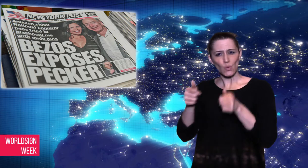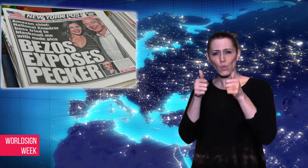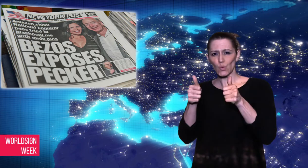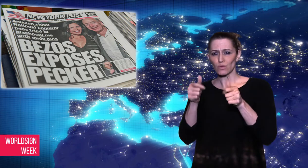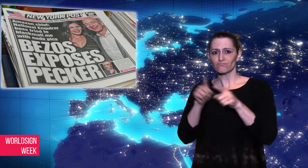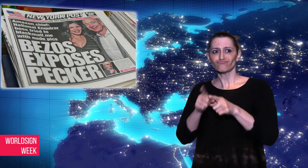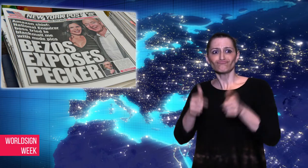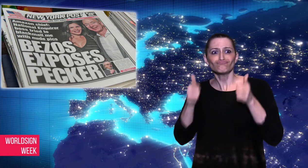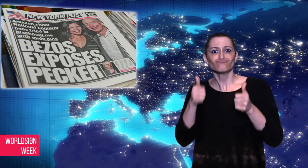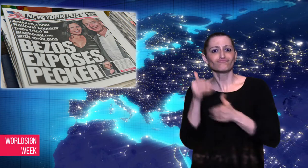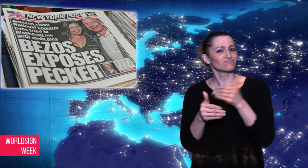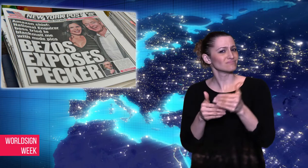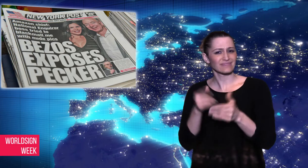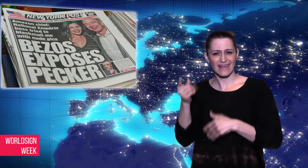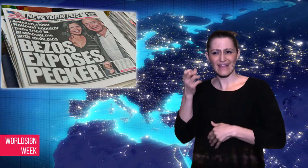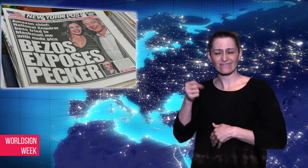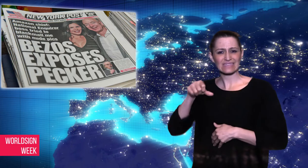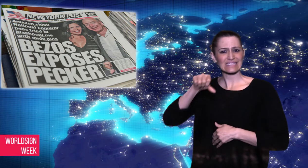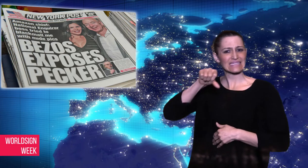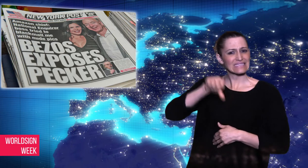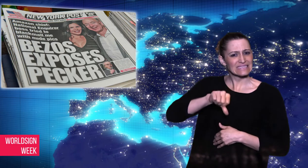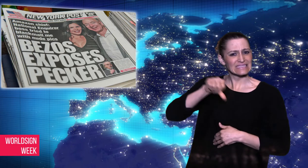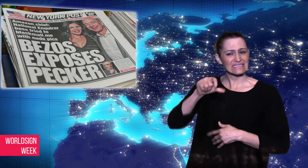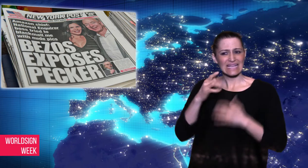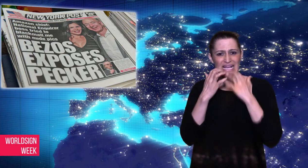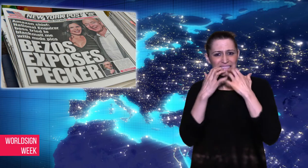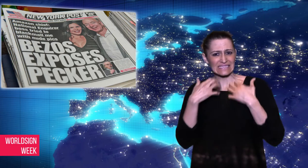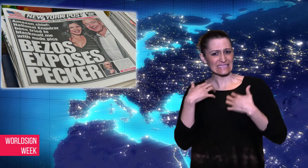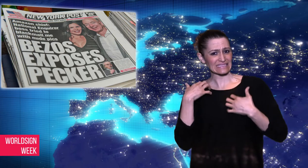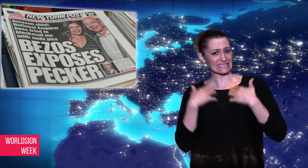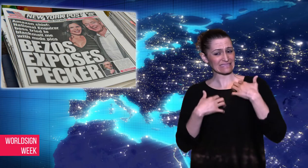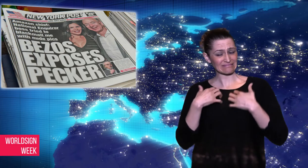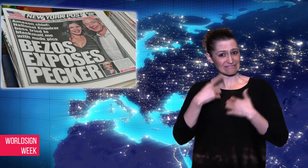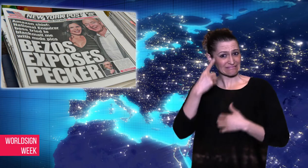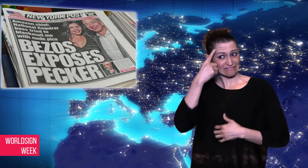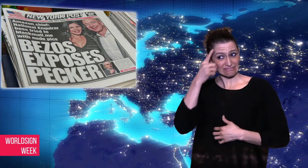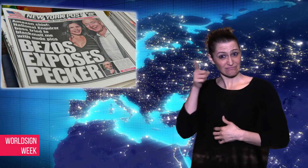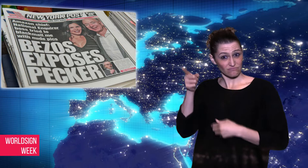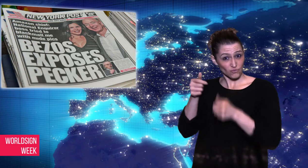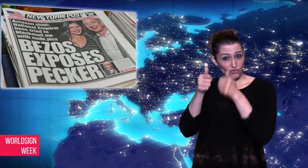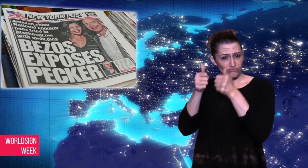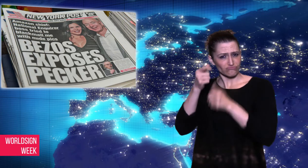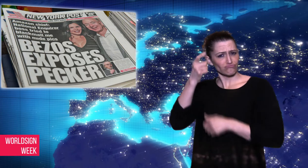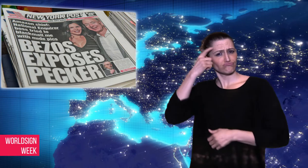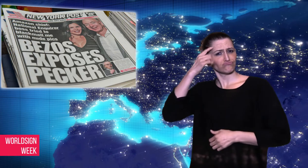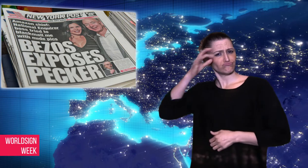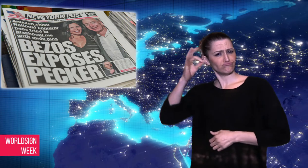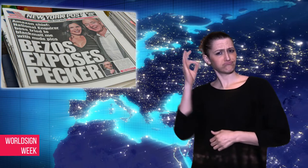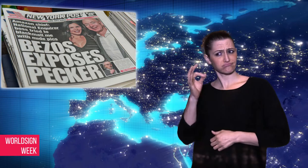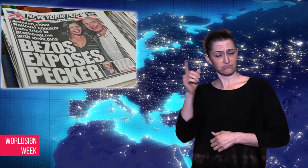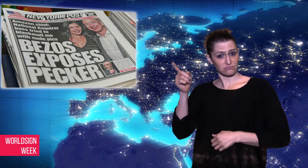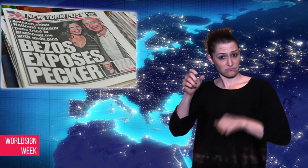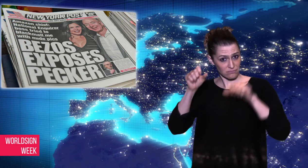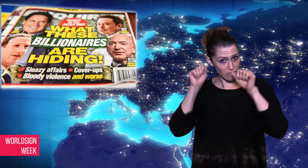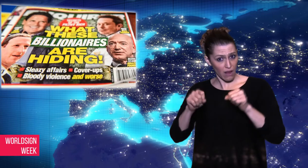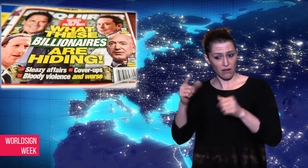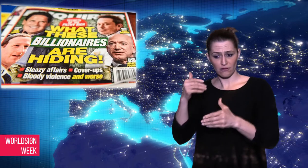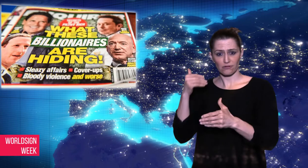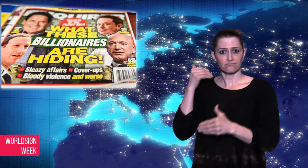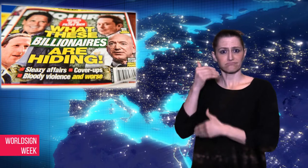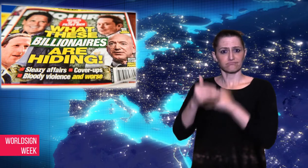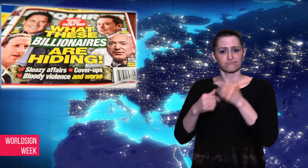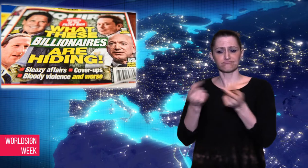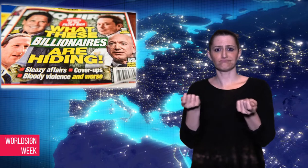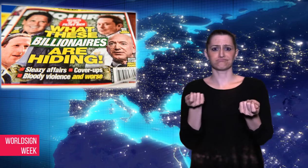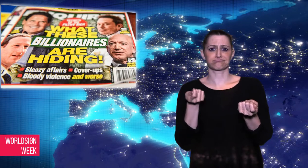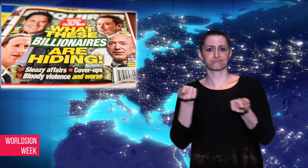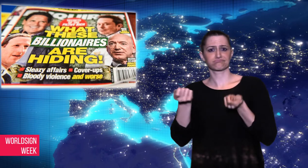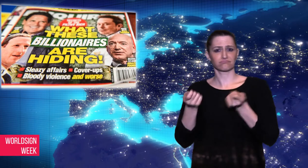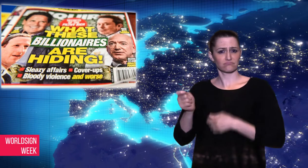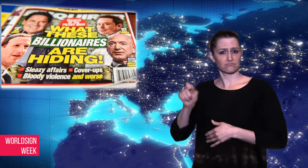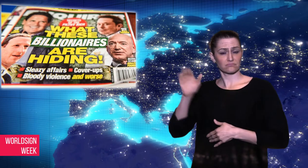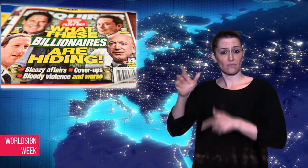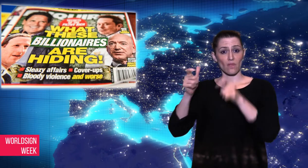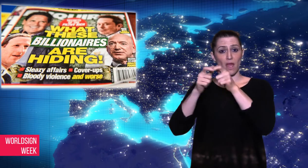judgement in his personal life may affect the running of his